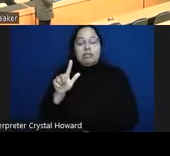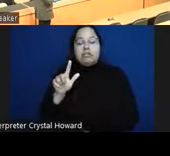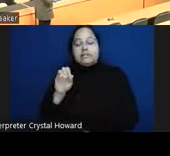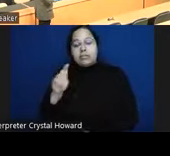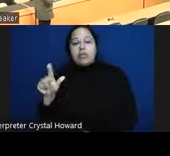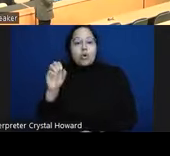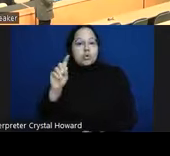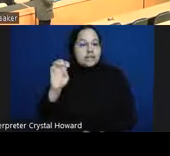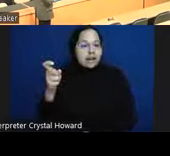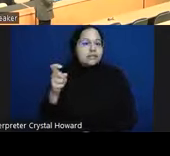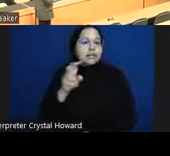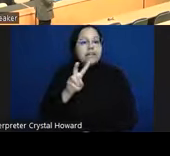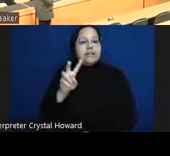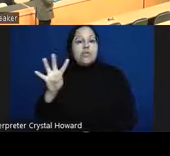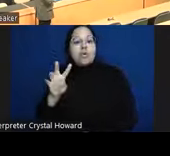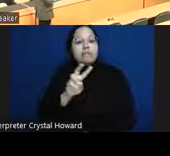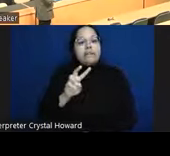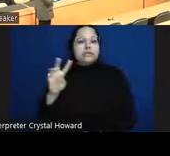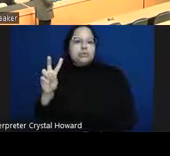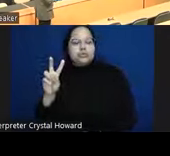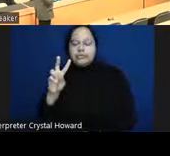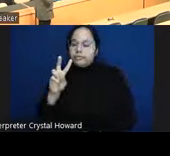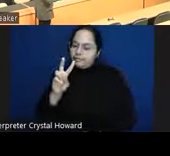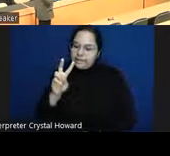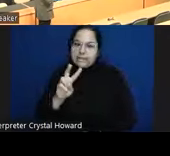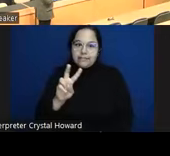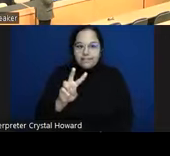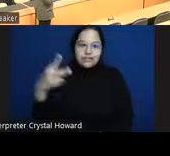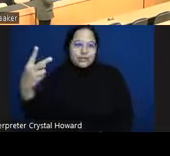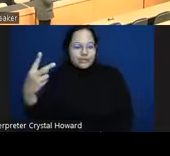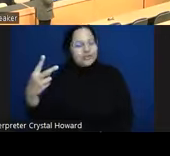be interesting to see if there relationships between you know hypoconnectivity and Hyper